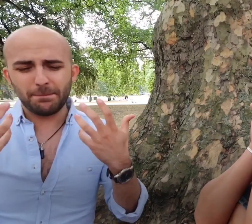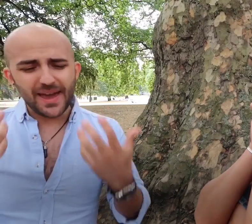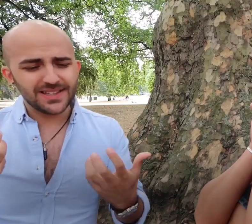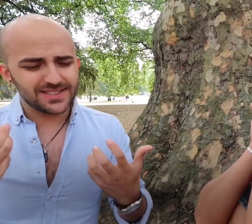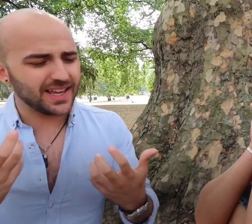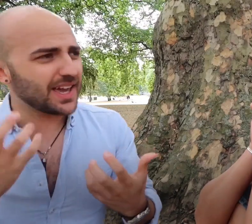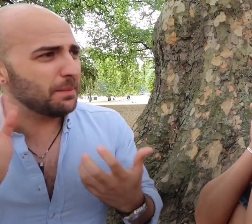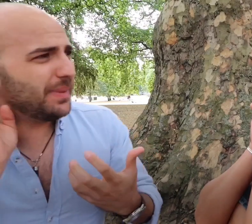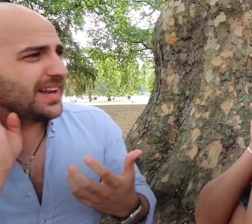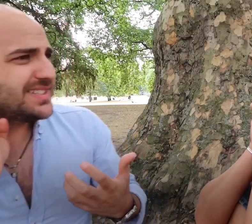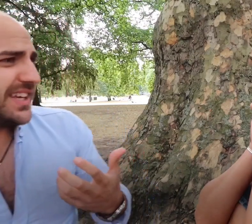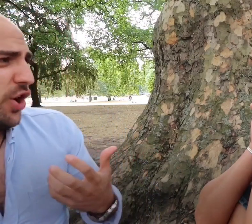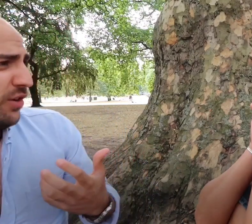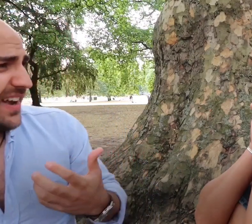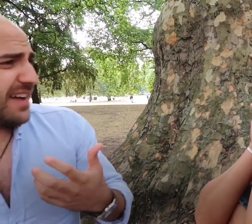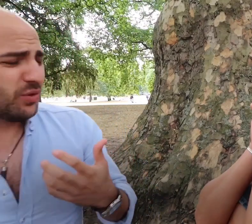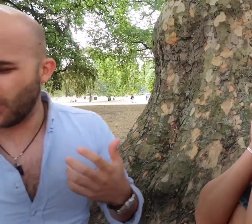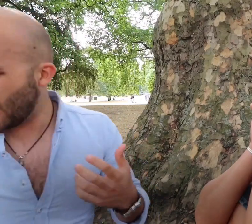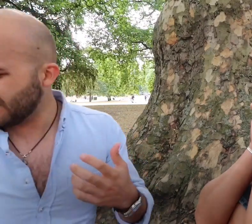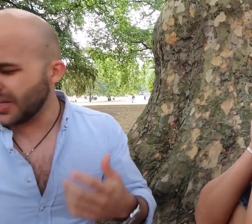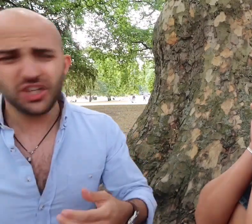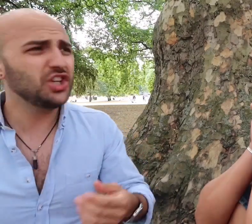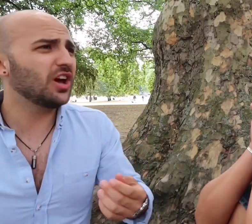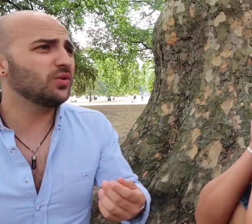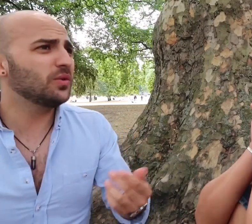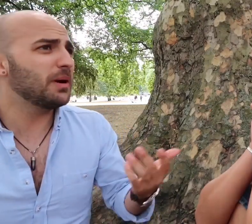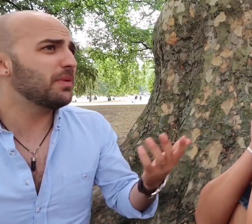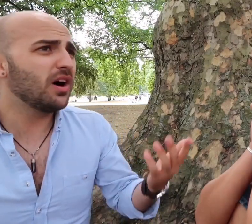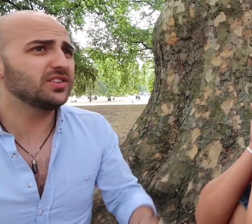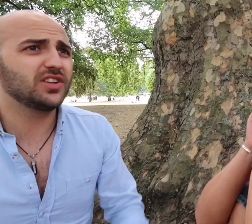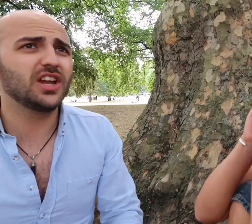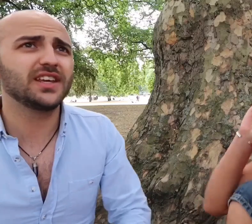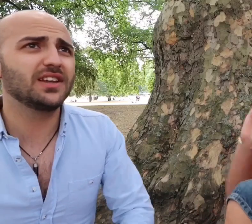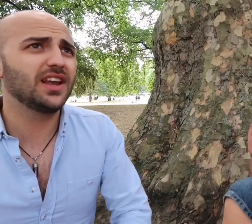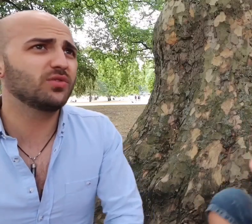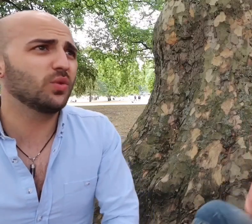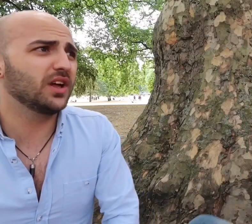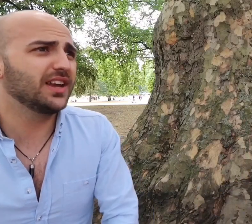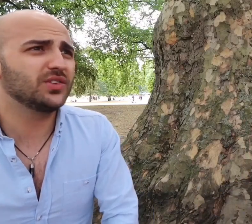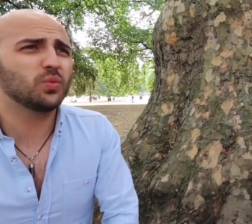basic ability of level one you know my partner's learning level one and it's